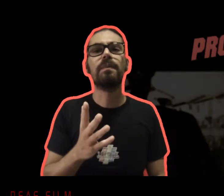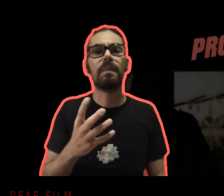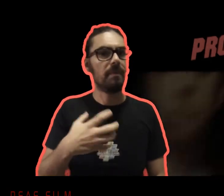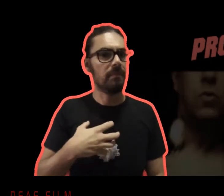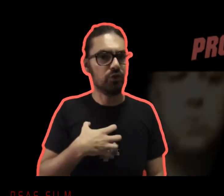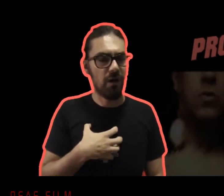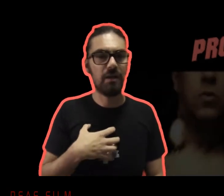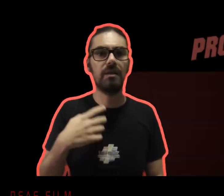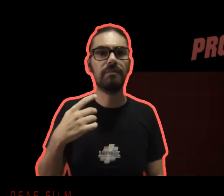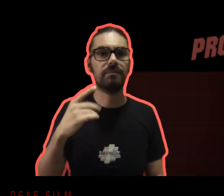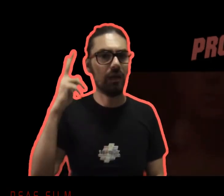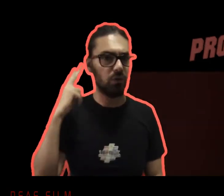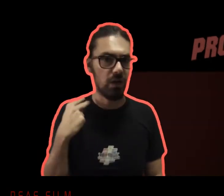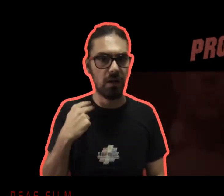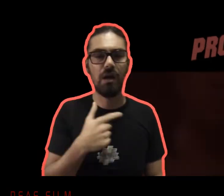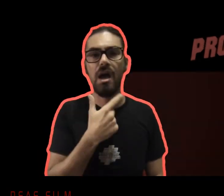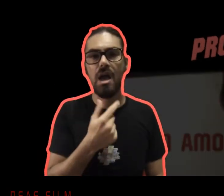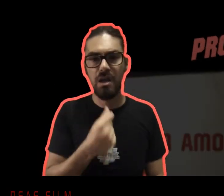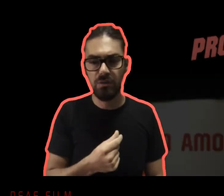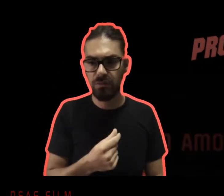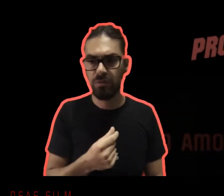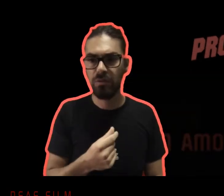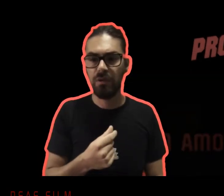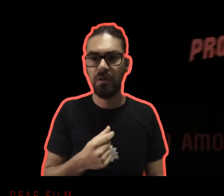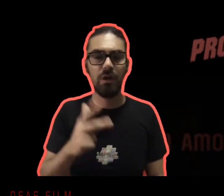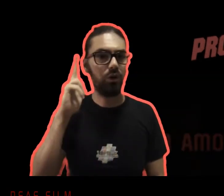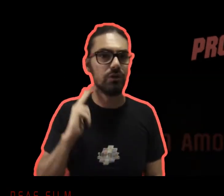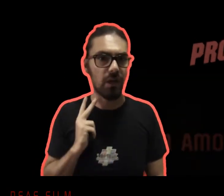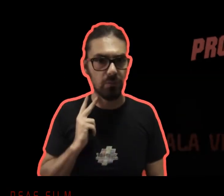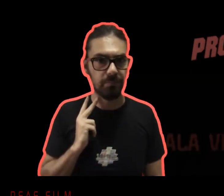Giovanni, Antonella, Elio, Rossano